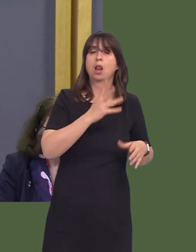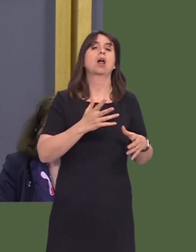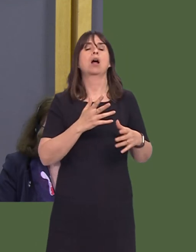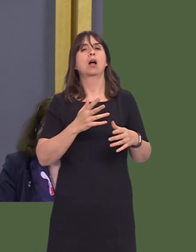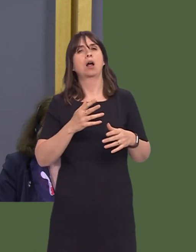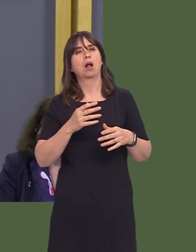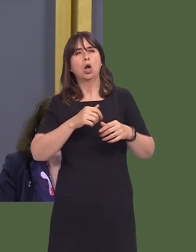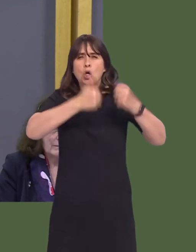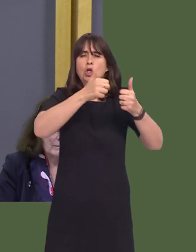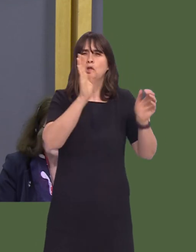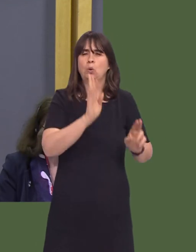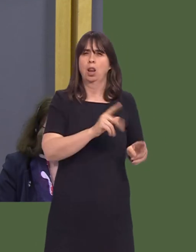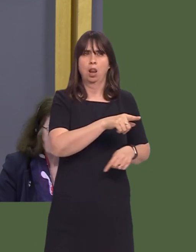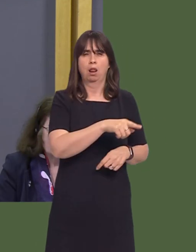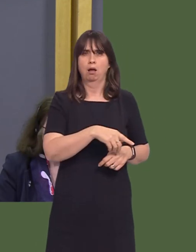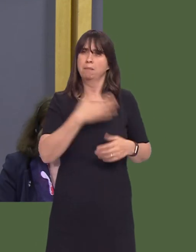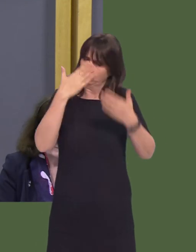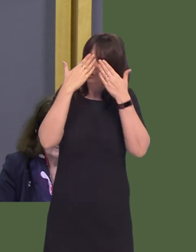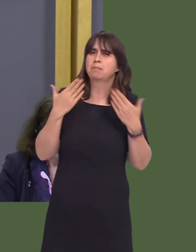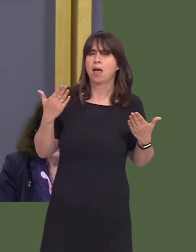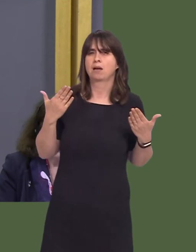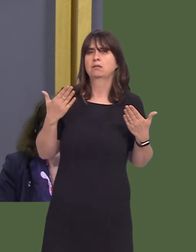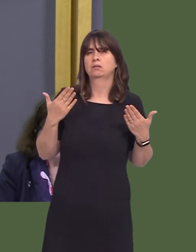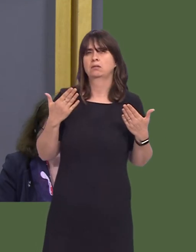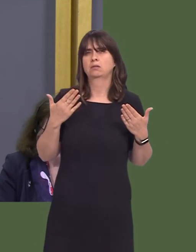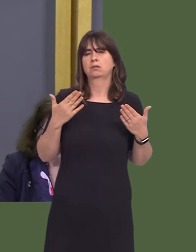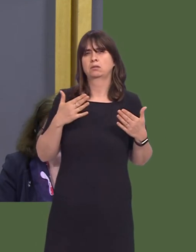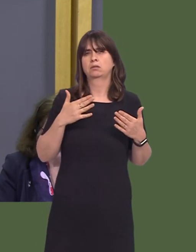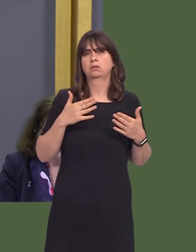school organisation code will be respected in terms of the importance of this school?